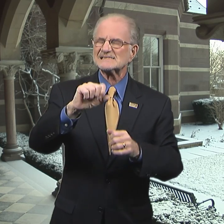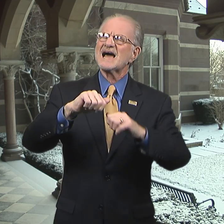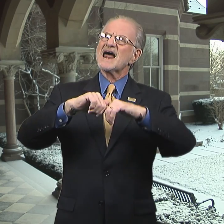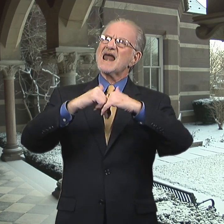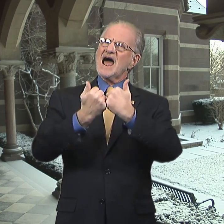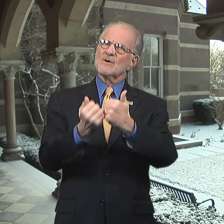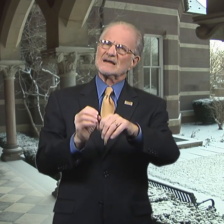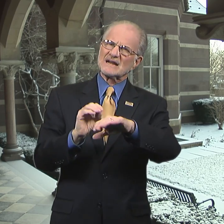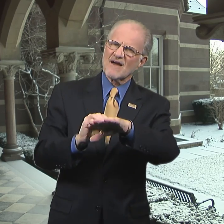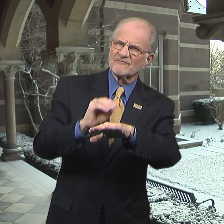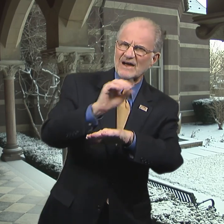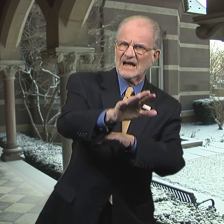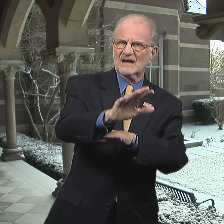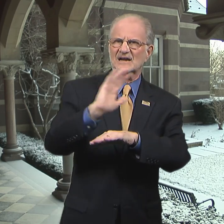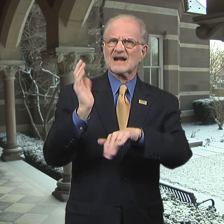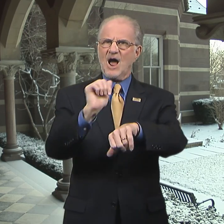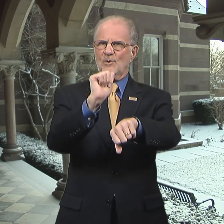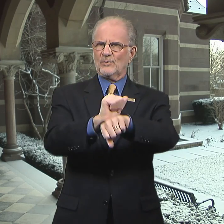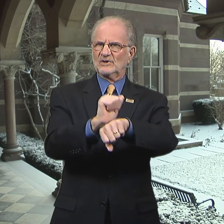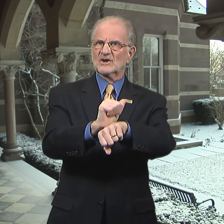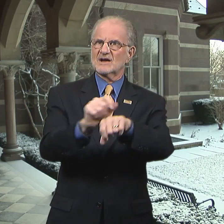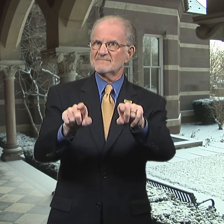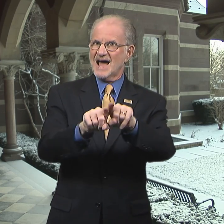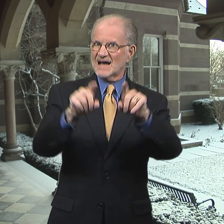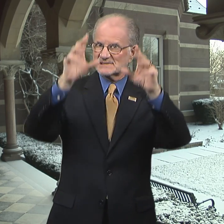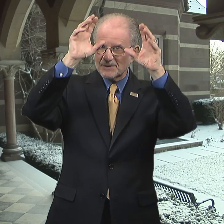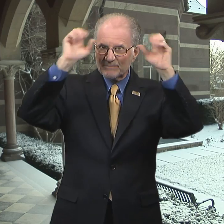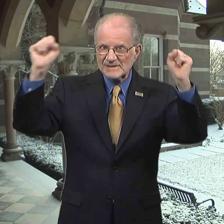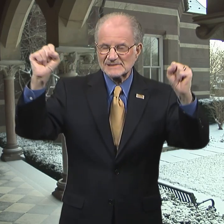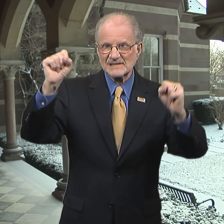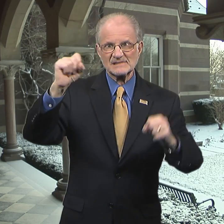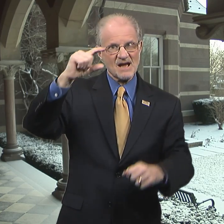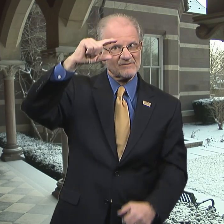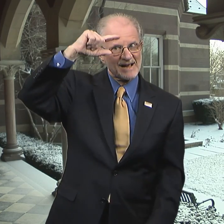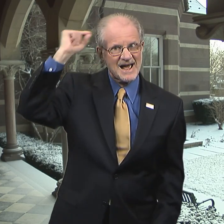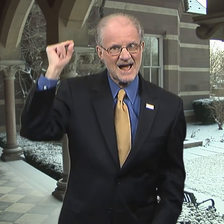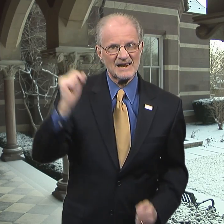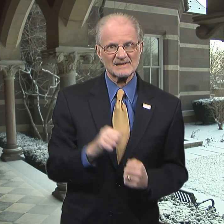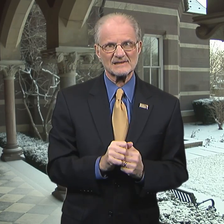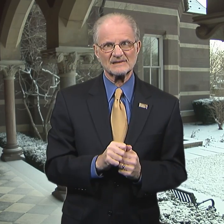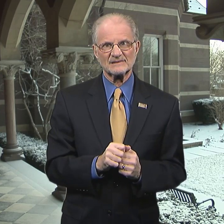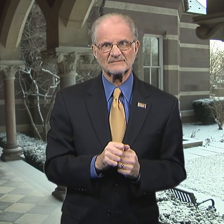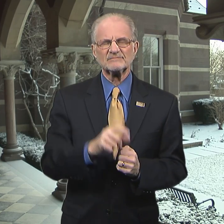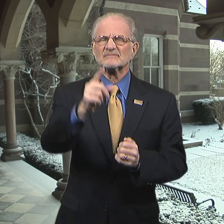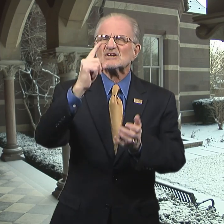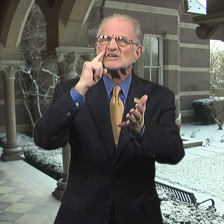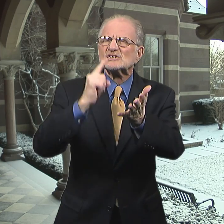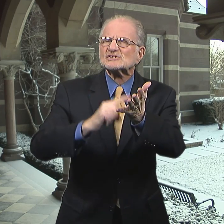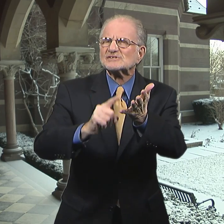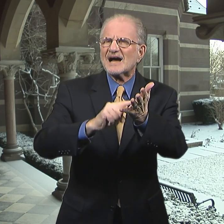and how it affected our work as presidents of Gallaudet.